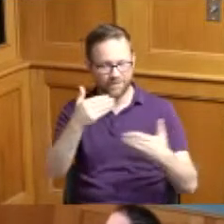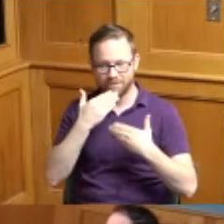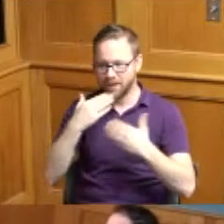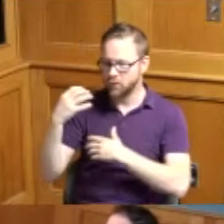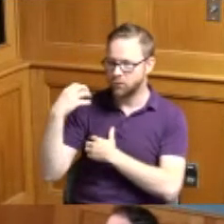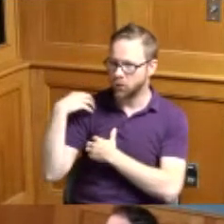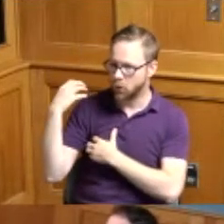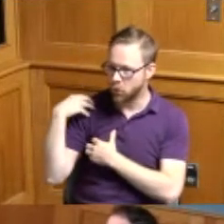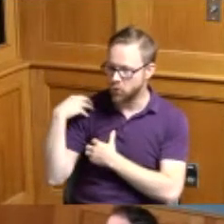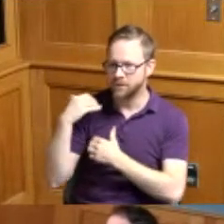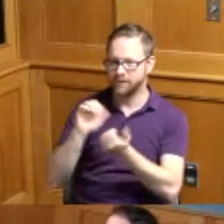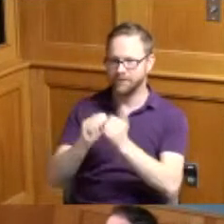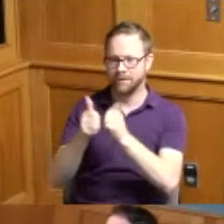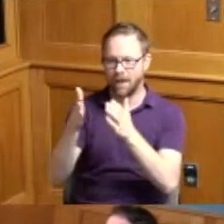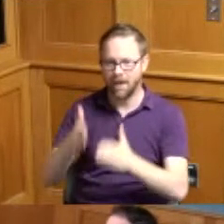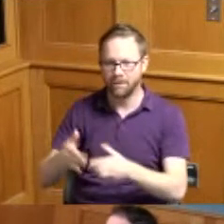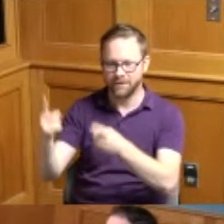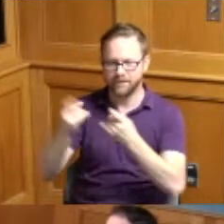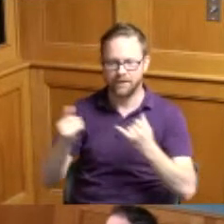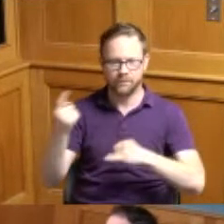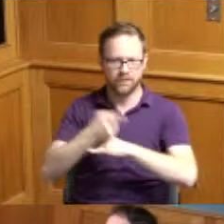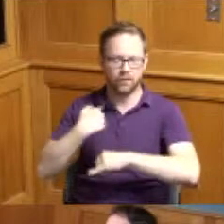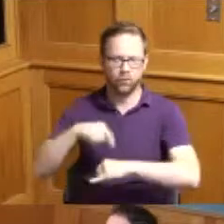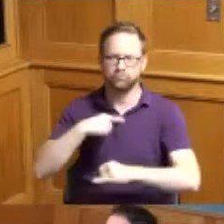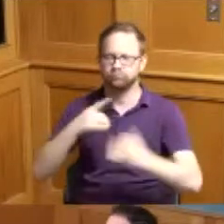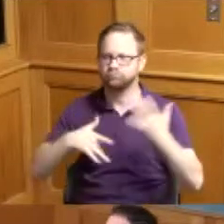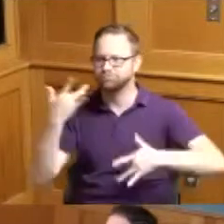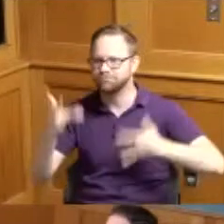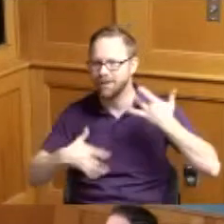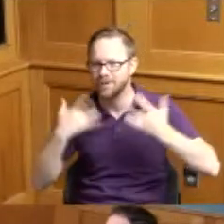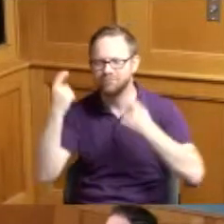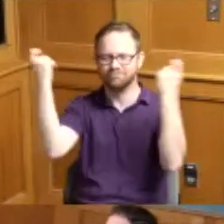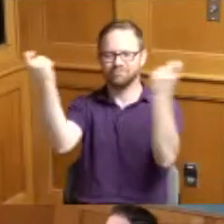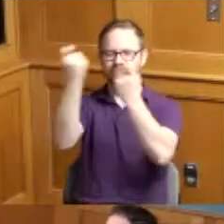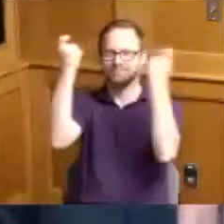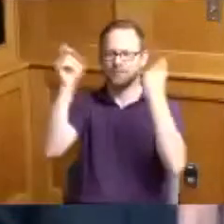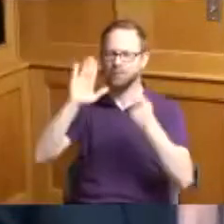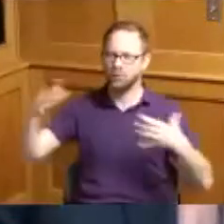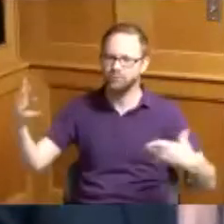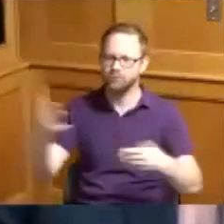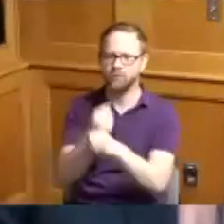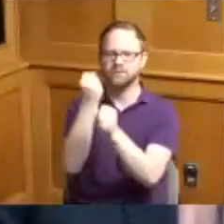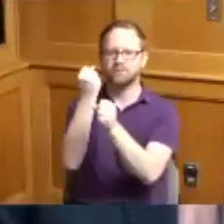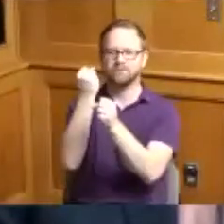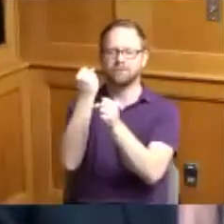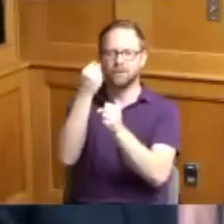are with us today we are very excited to celebrate your Victory with the softball team and so I do